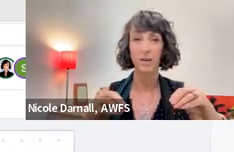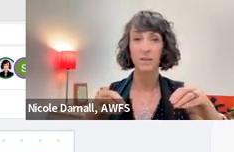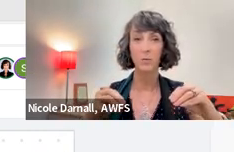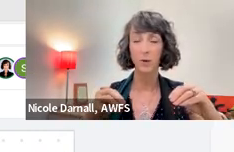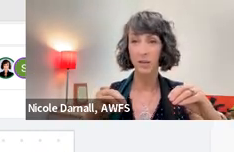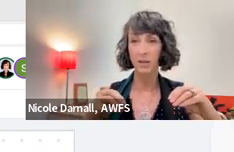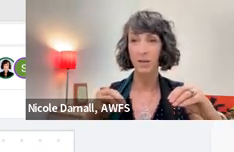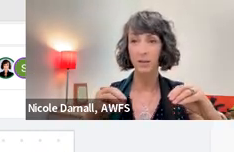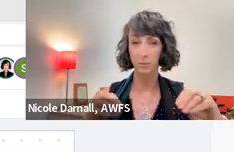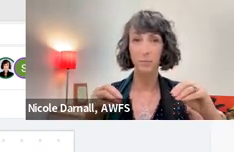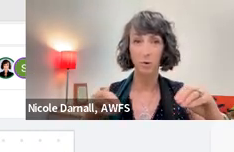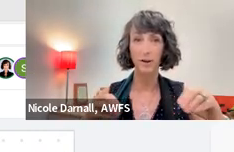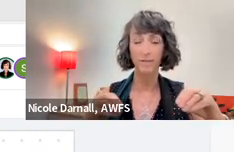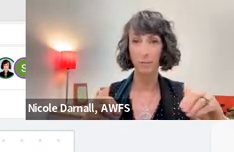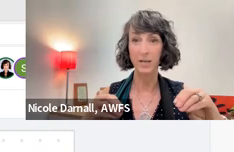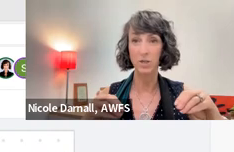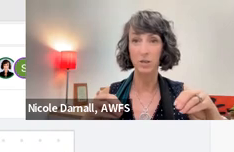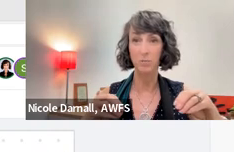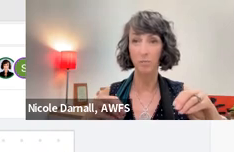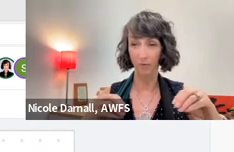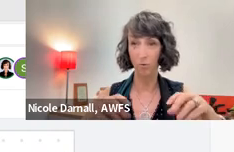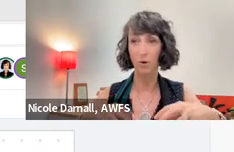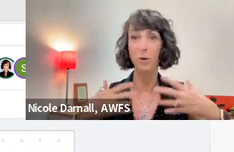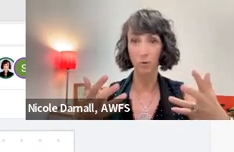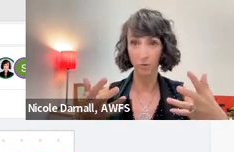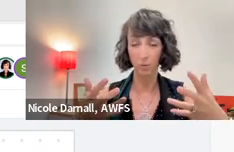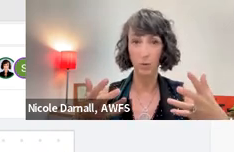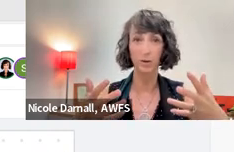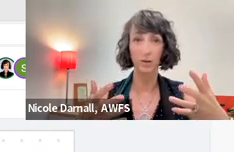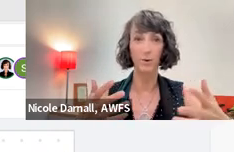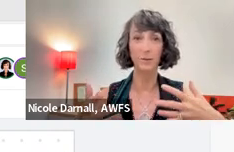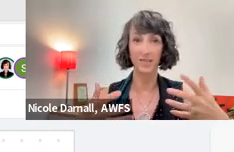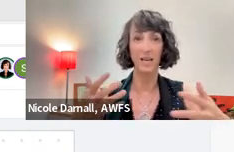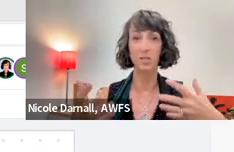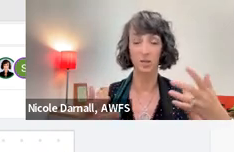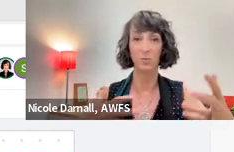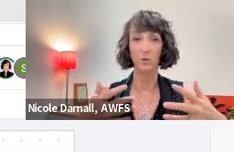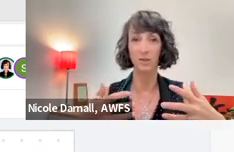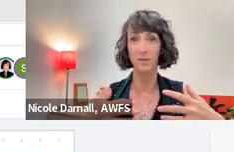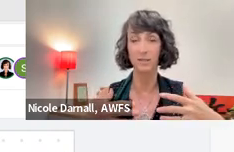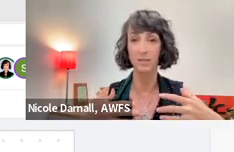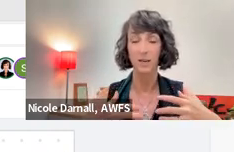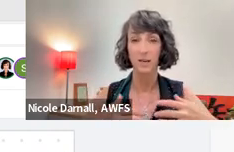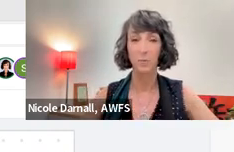that we need a little bit more information before we move forward on a recommendation